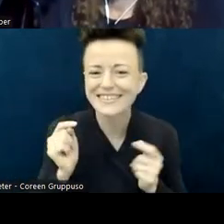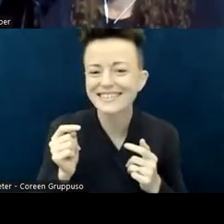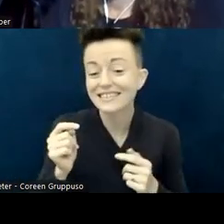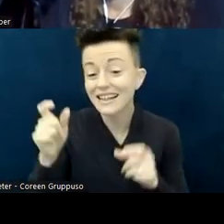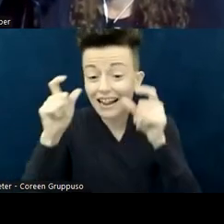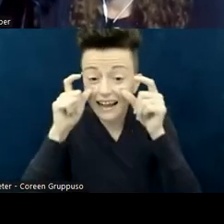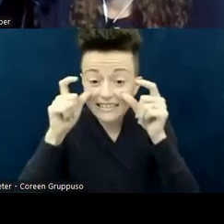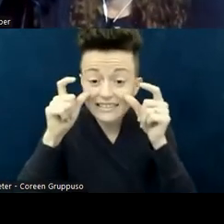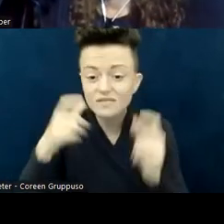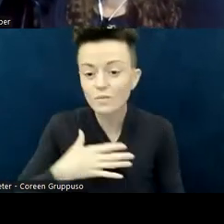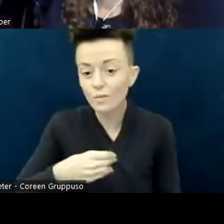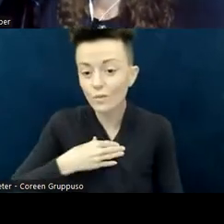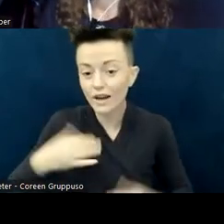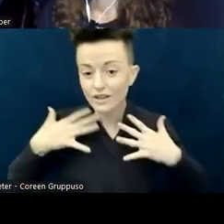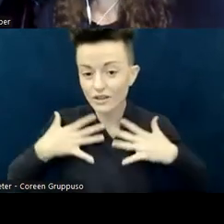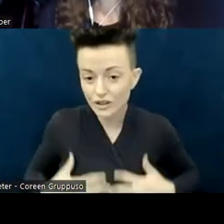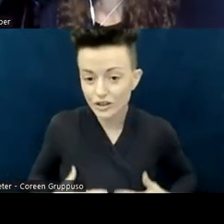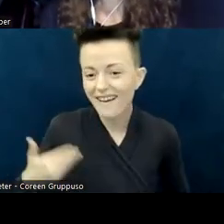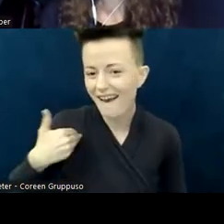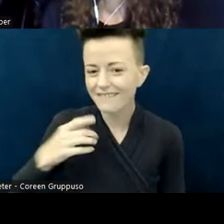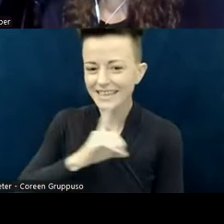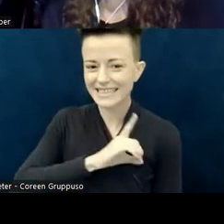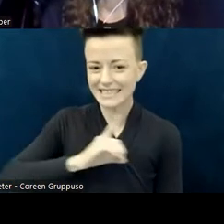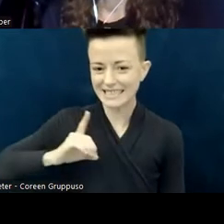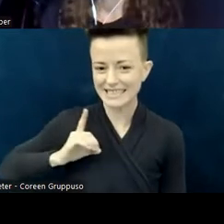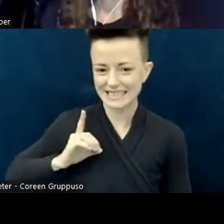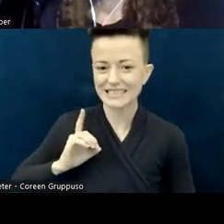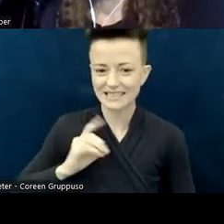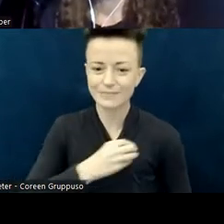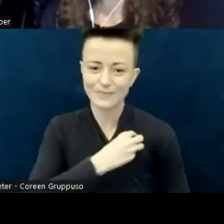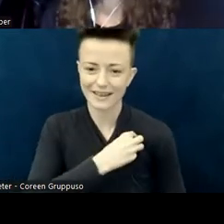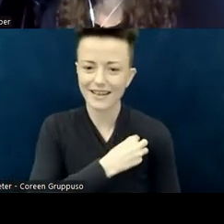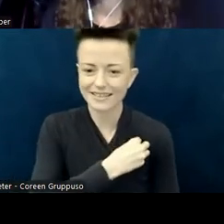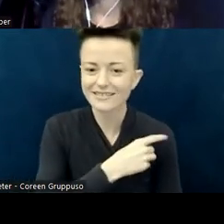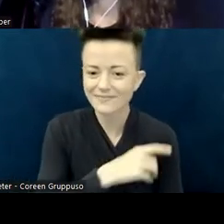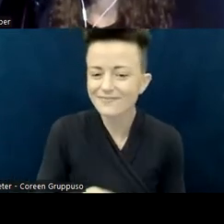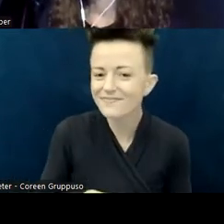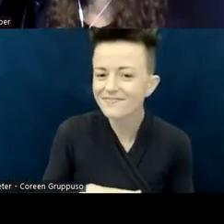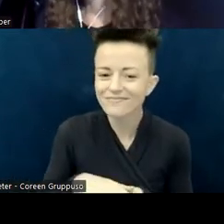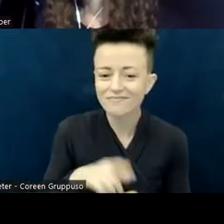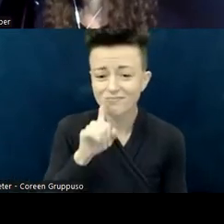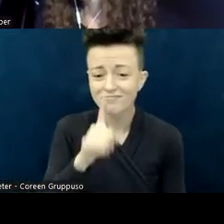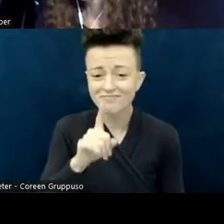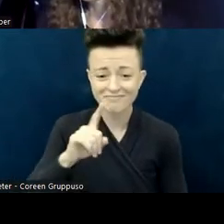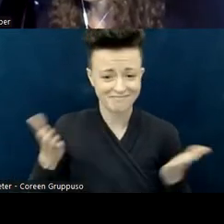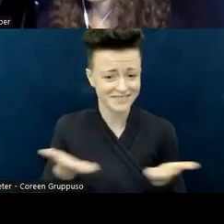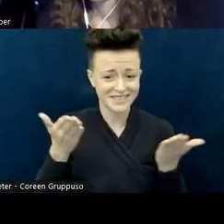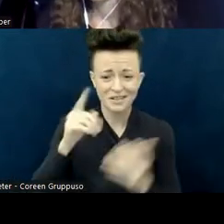and my deaconess medallion. I'm sitting in my office with the boring background of two windows so that you don't see the clutter that's below that.